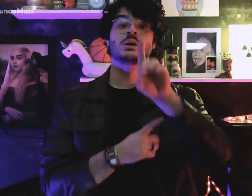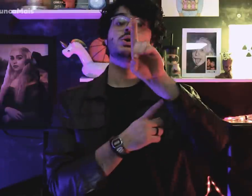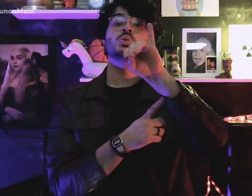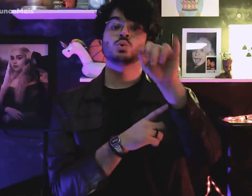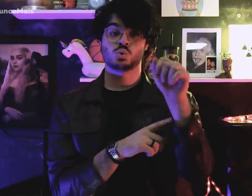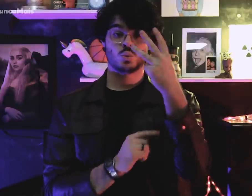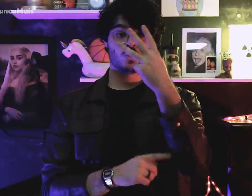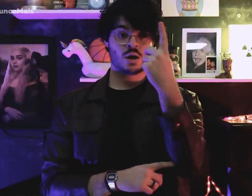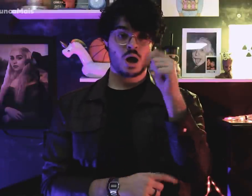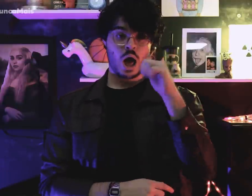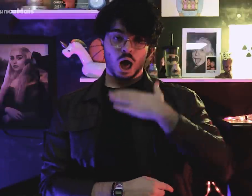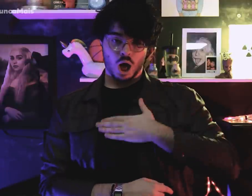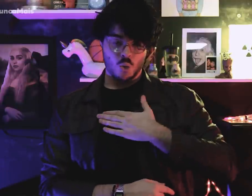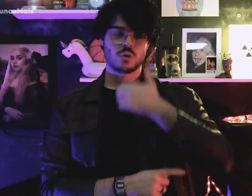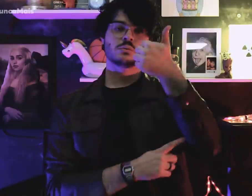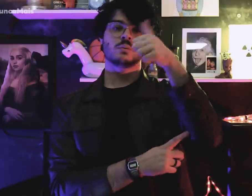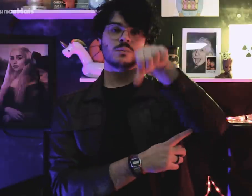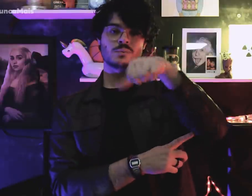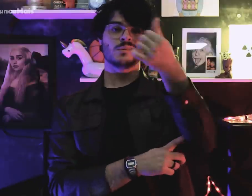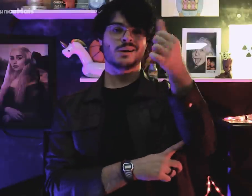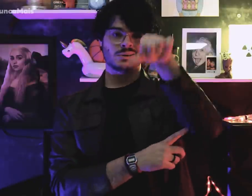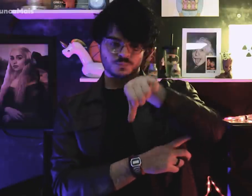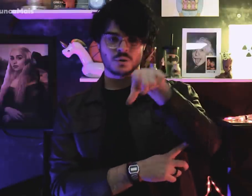On August 31, 1969,